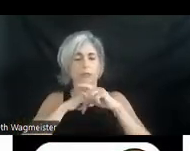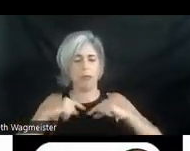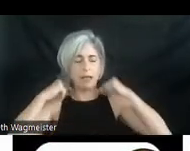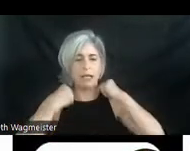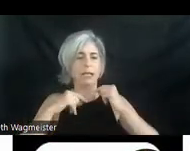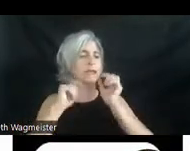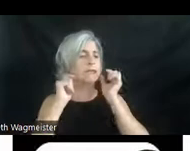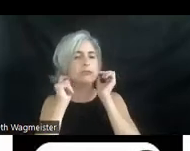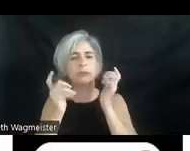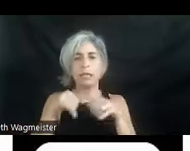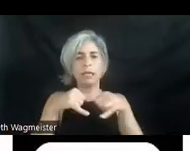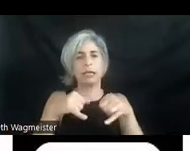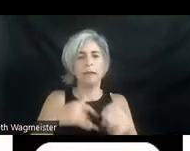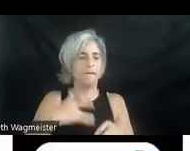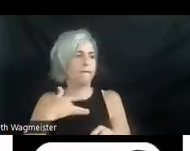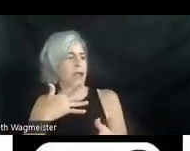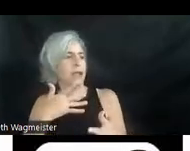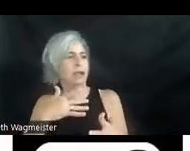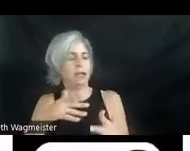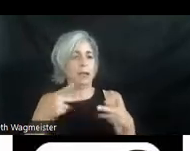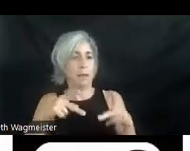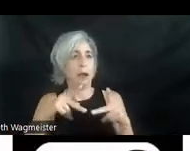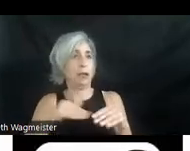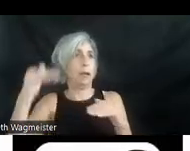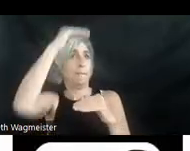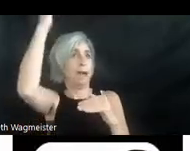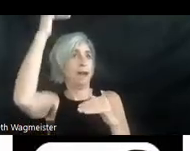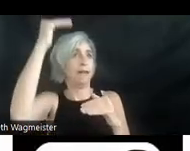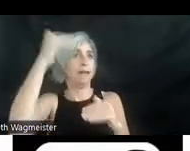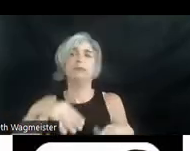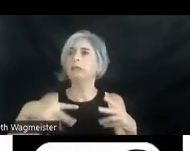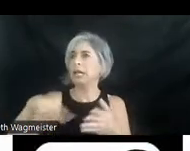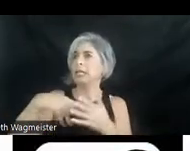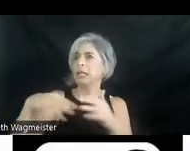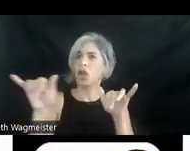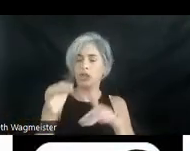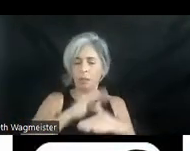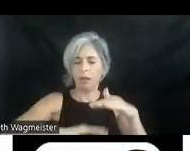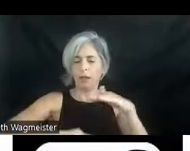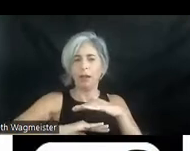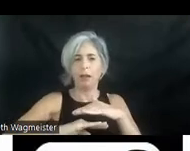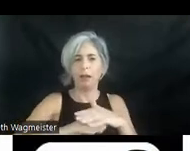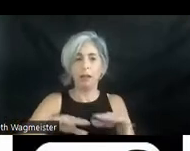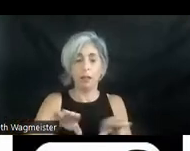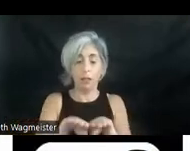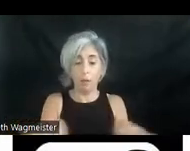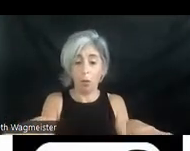passes through the ceiling of Stevie's studio to the party above. Loose floor boards shift under foot. Out front